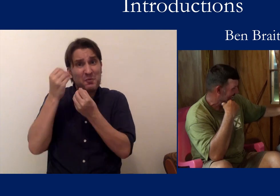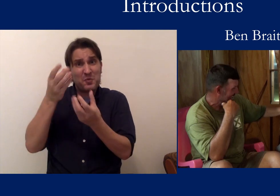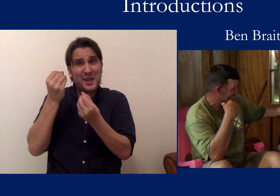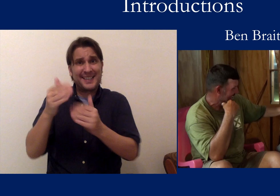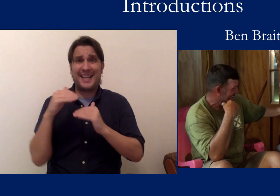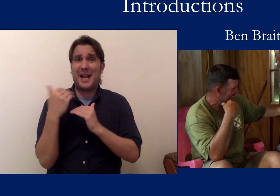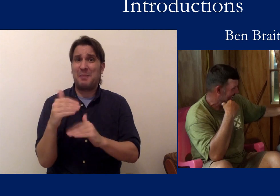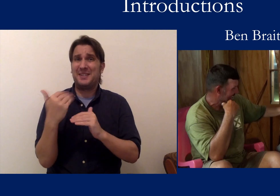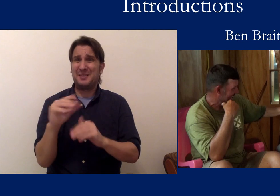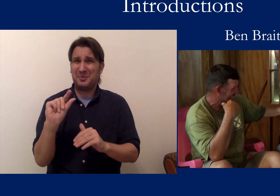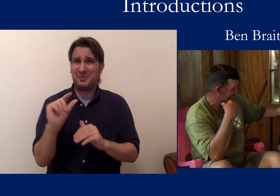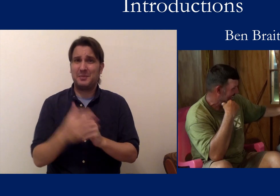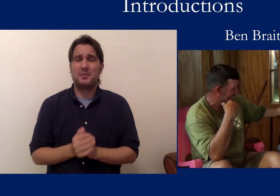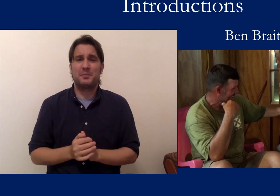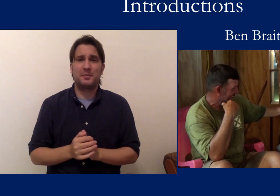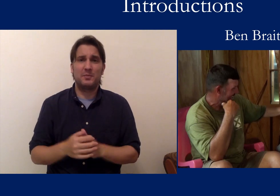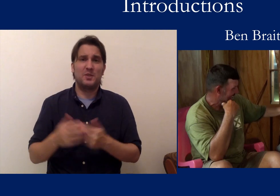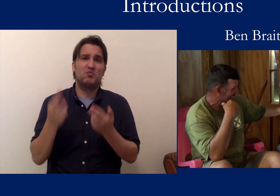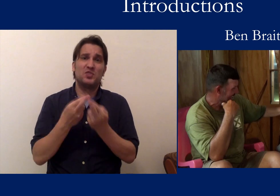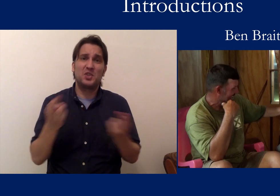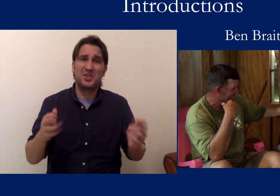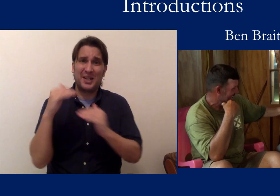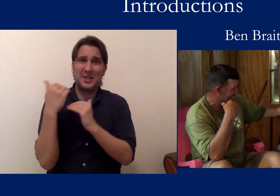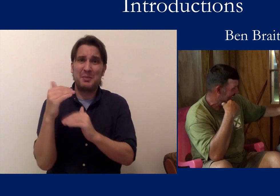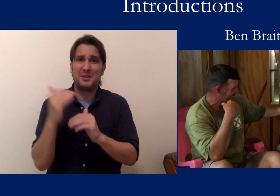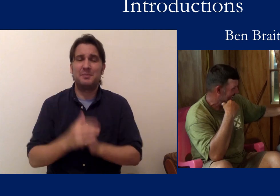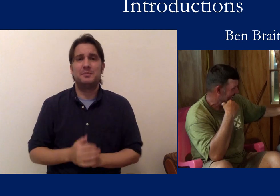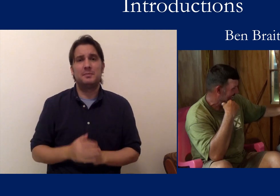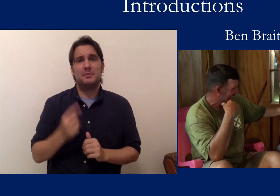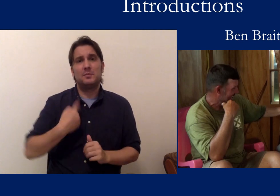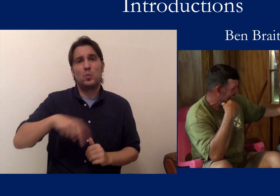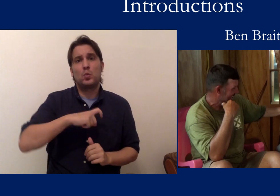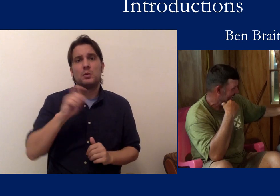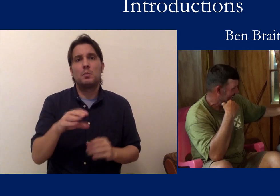there's very little information. and very few resources